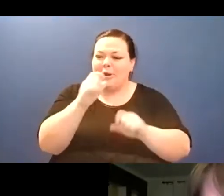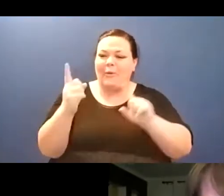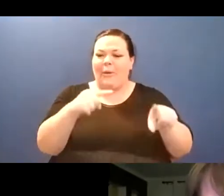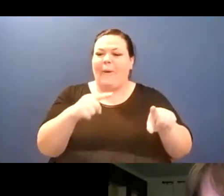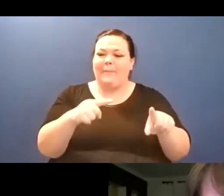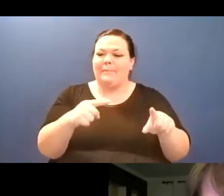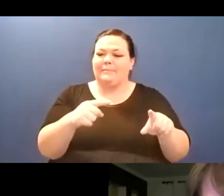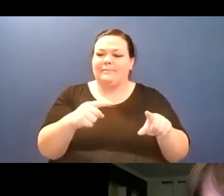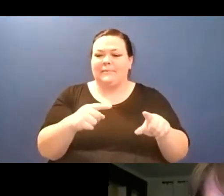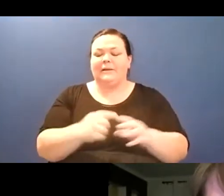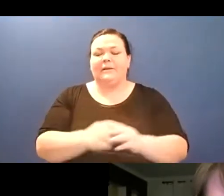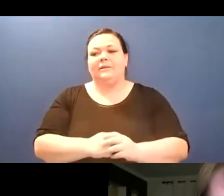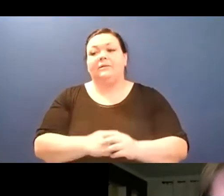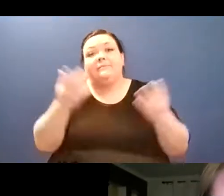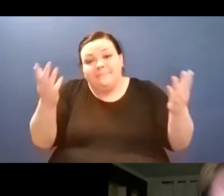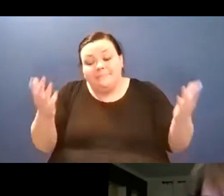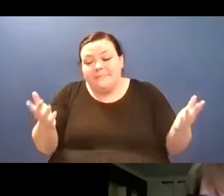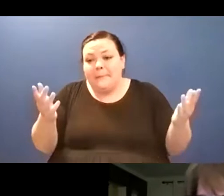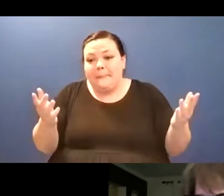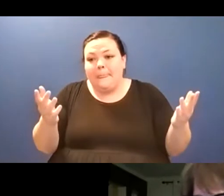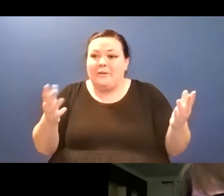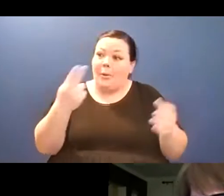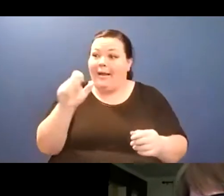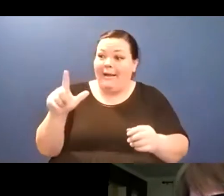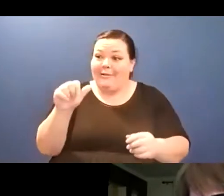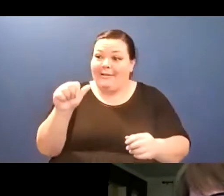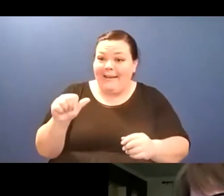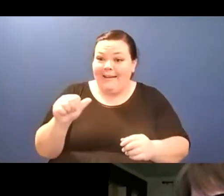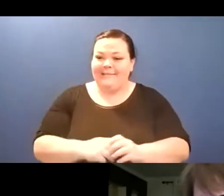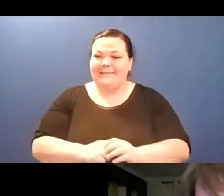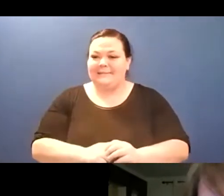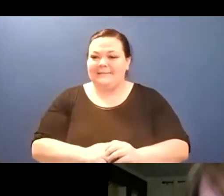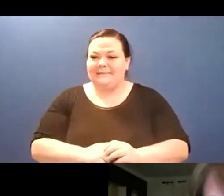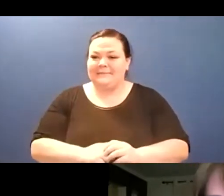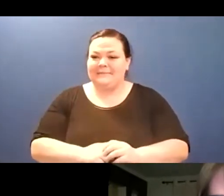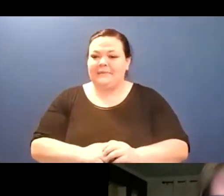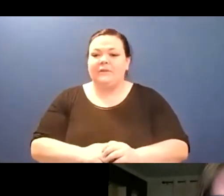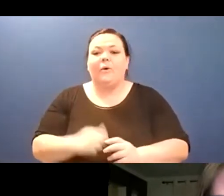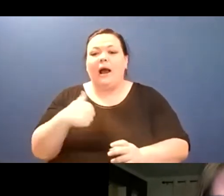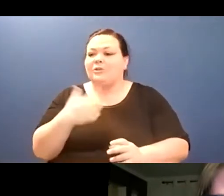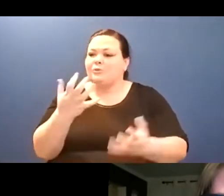you know, be woven together in this way through poems, so, um, please do stay connected, um,